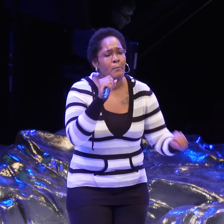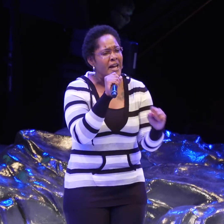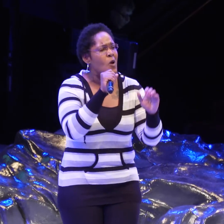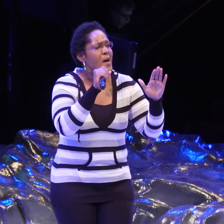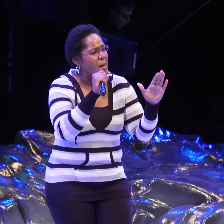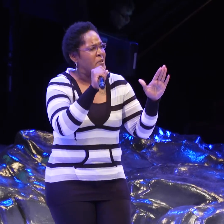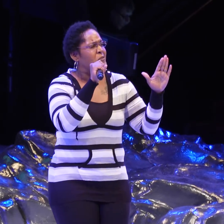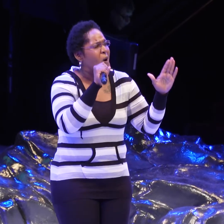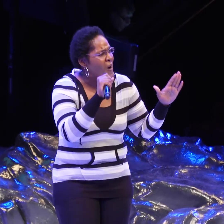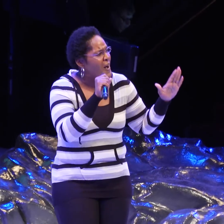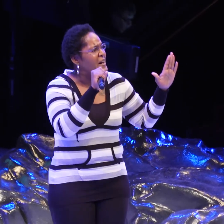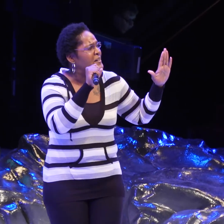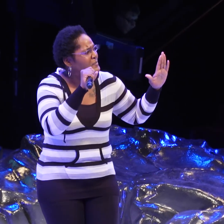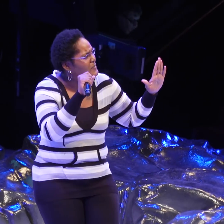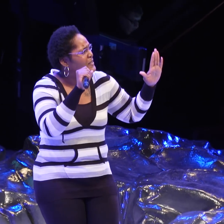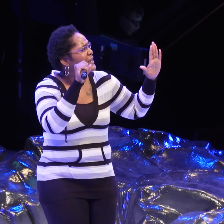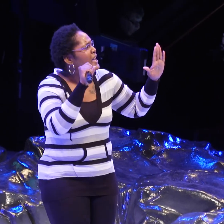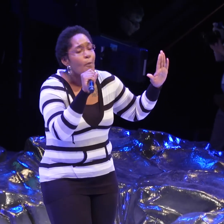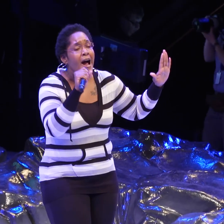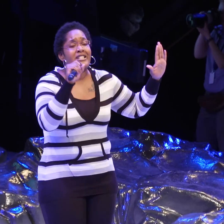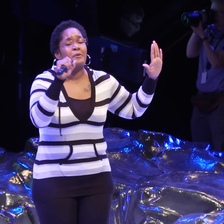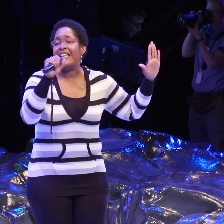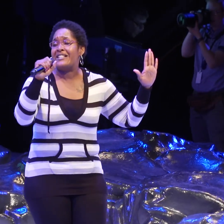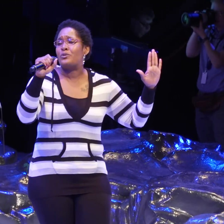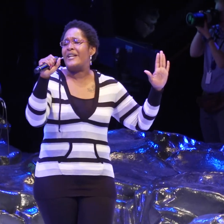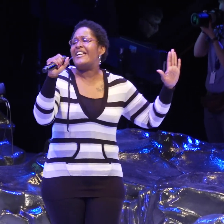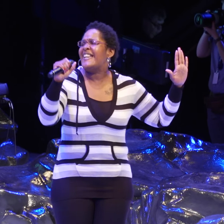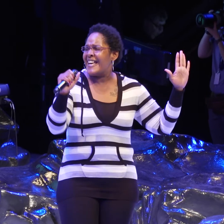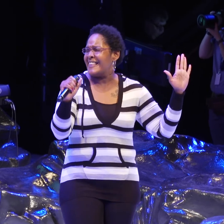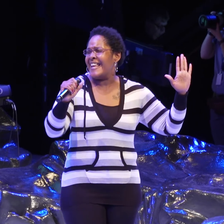May no weapon formed prosper against we